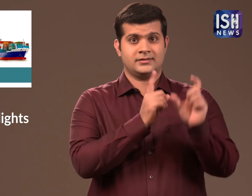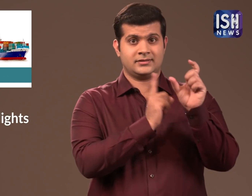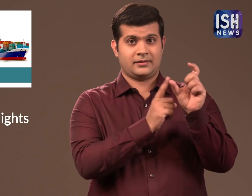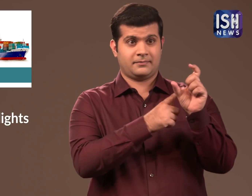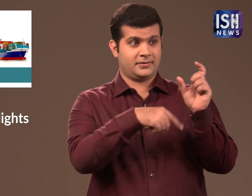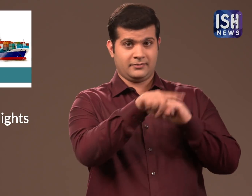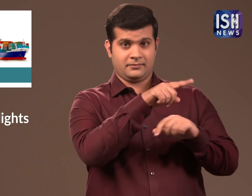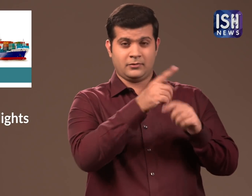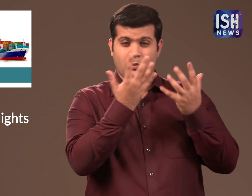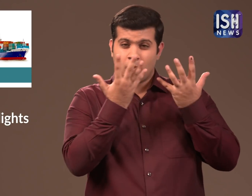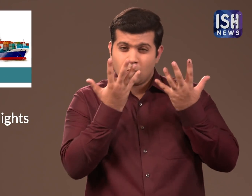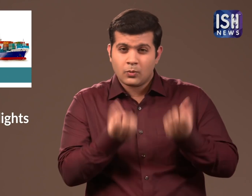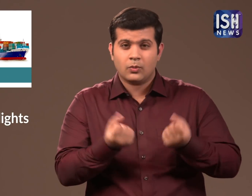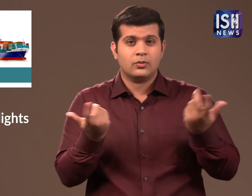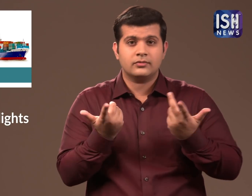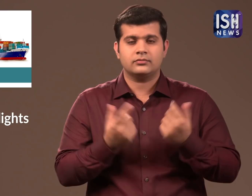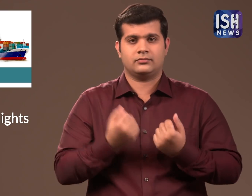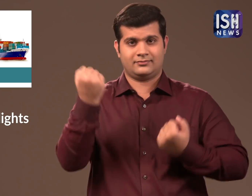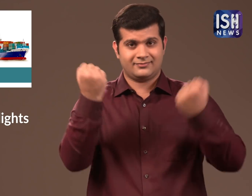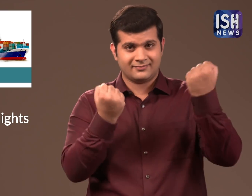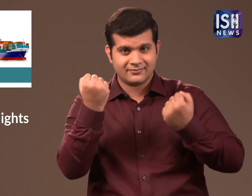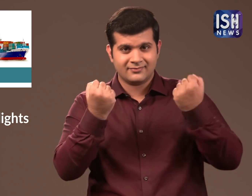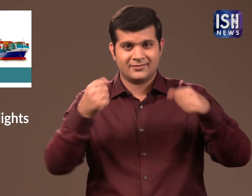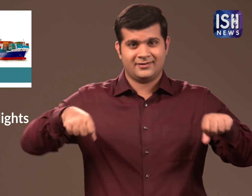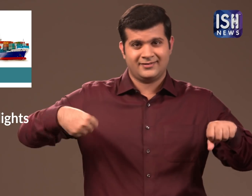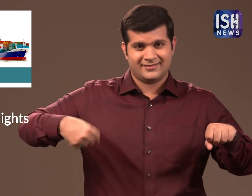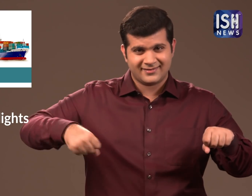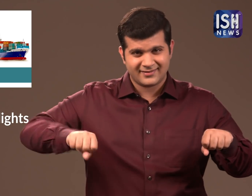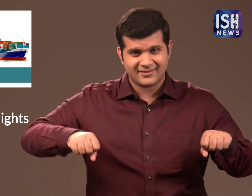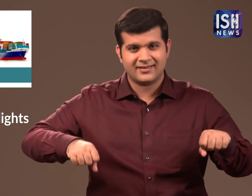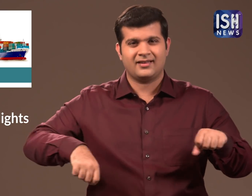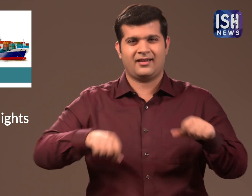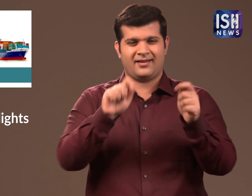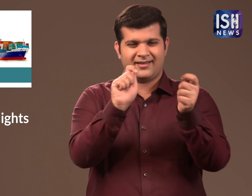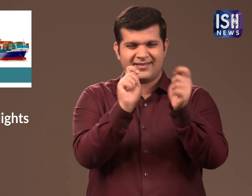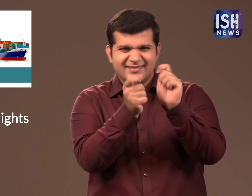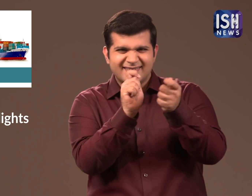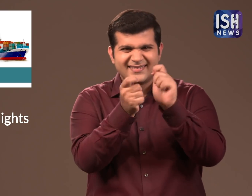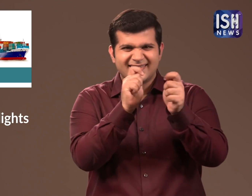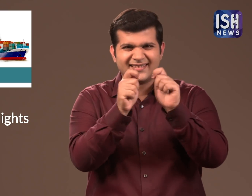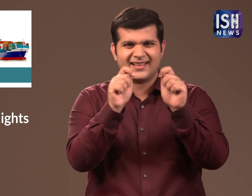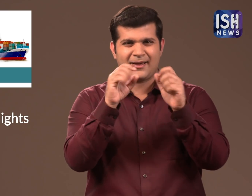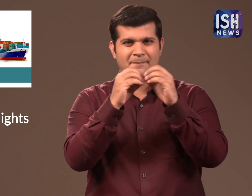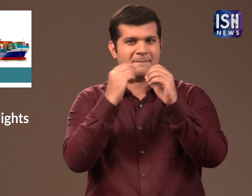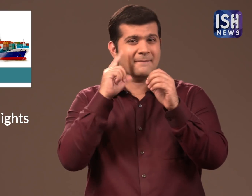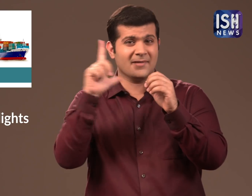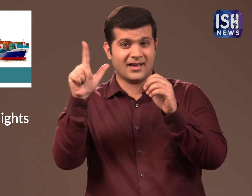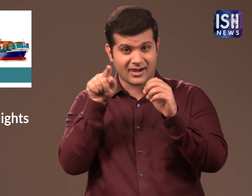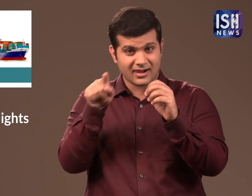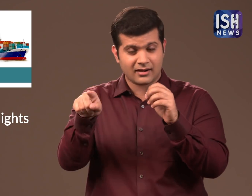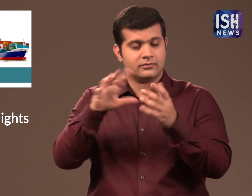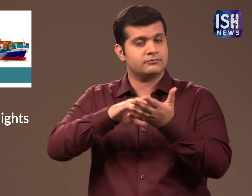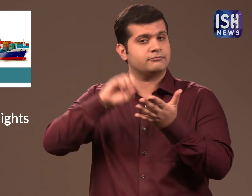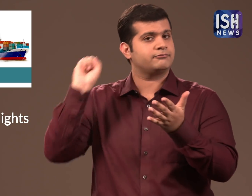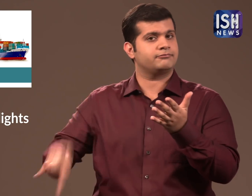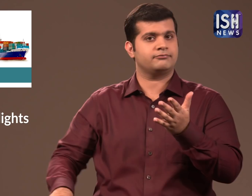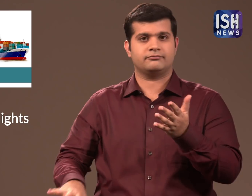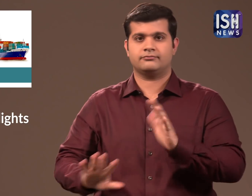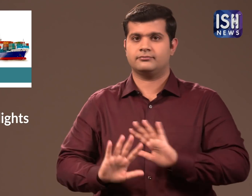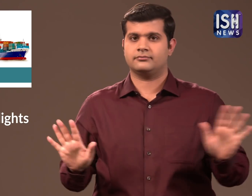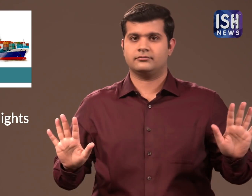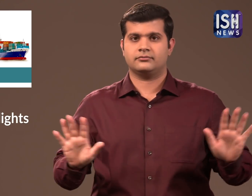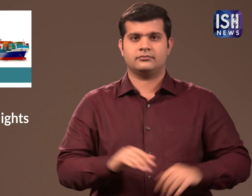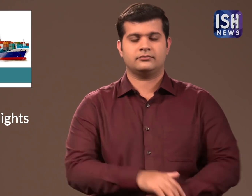The CPI(M) wants to remove the Motor Vehicle Amendment Bill